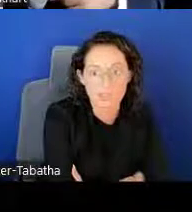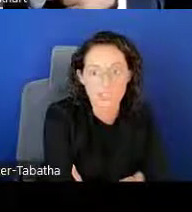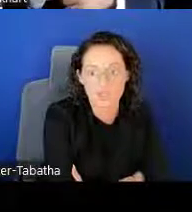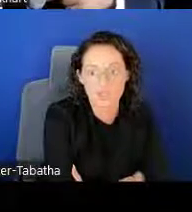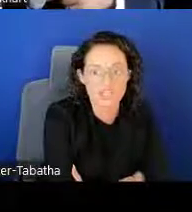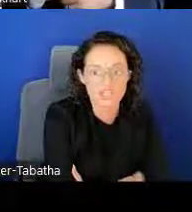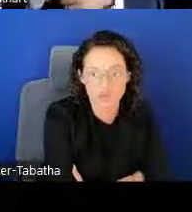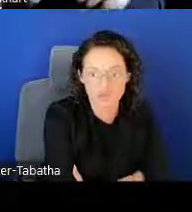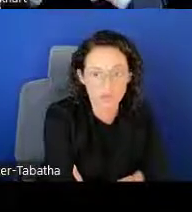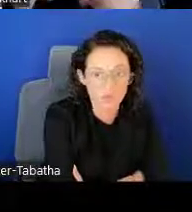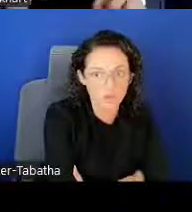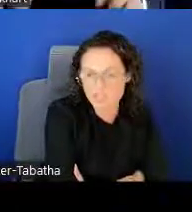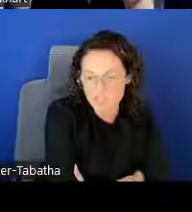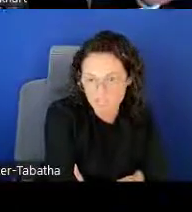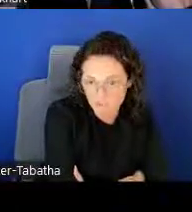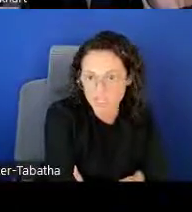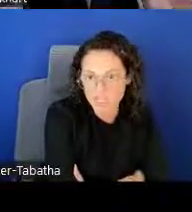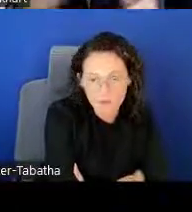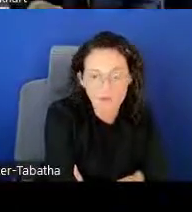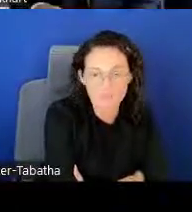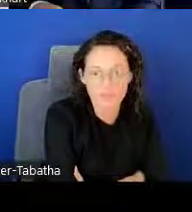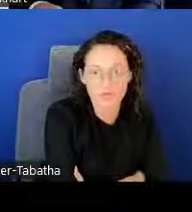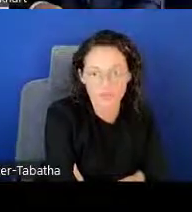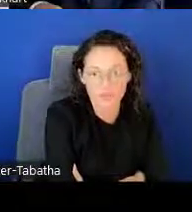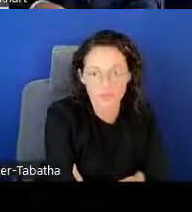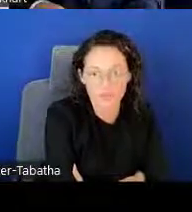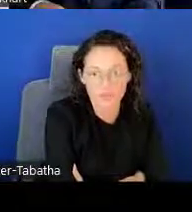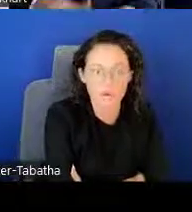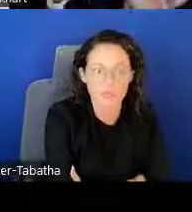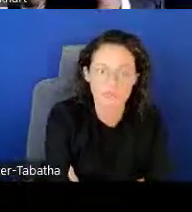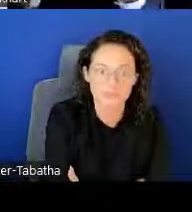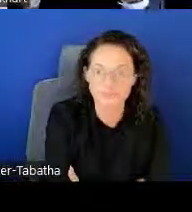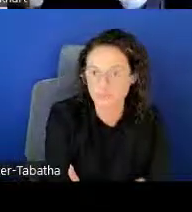until the terminal degree of your career will be covered.